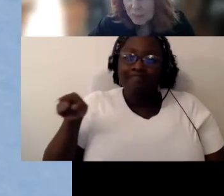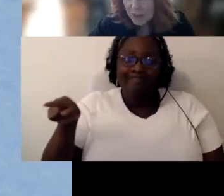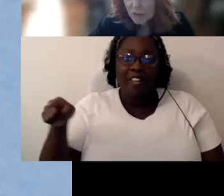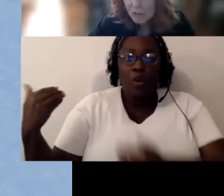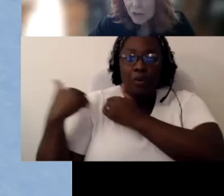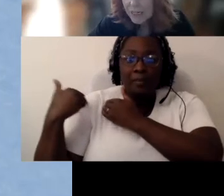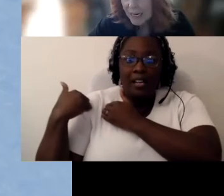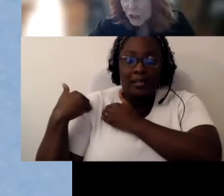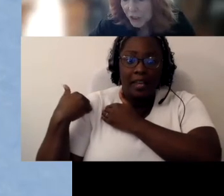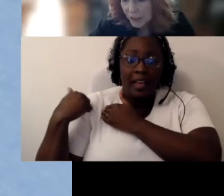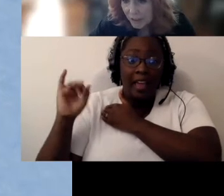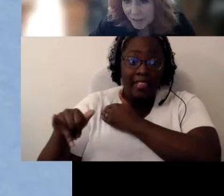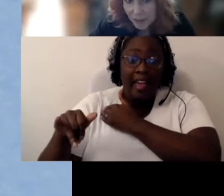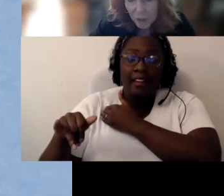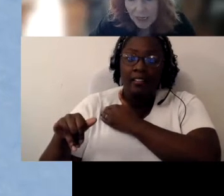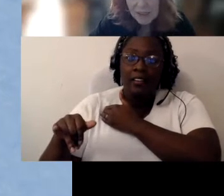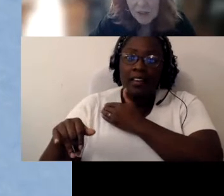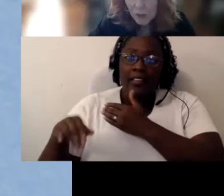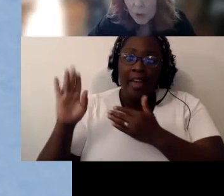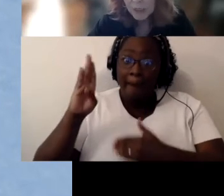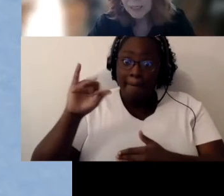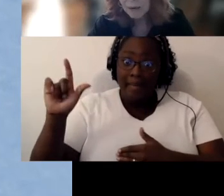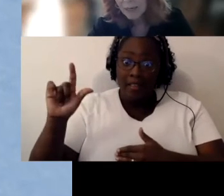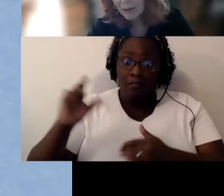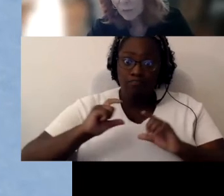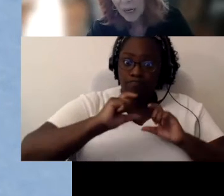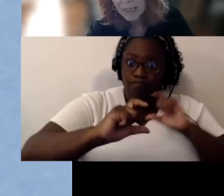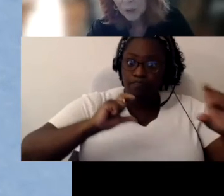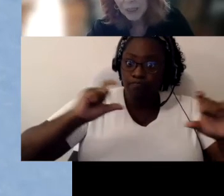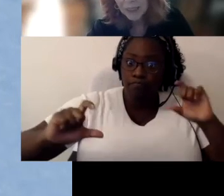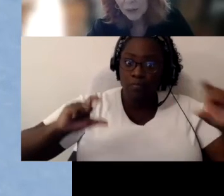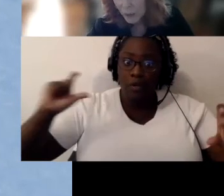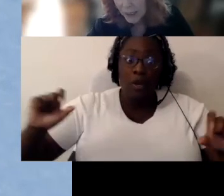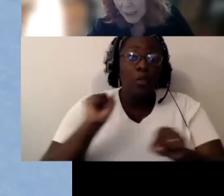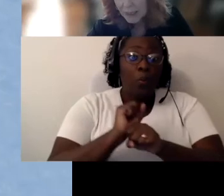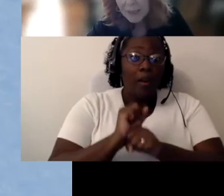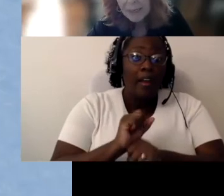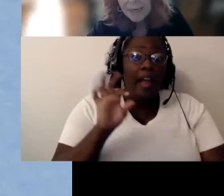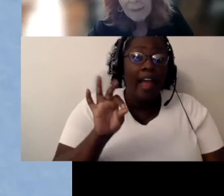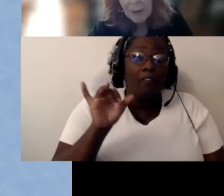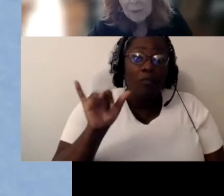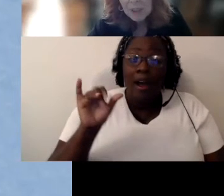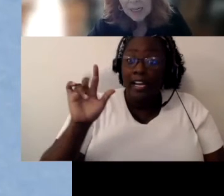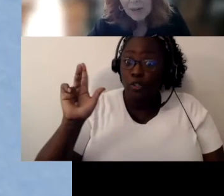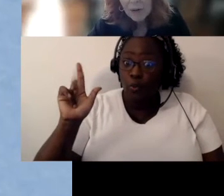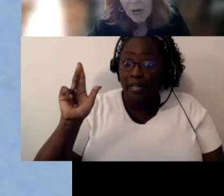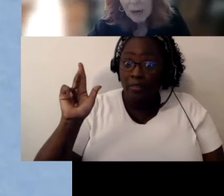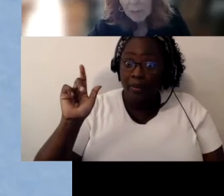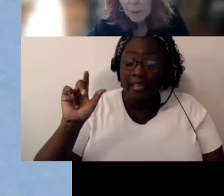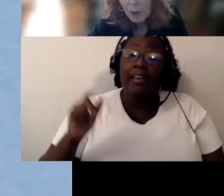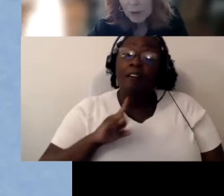bill for the next year. So right so they're working on FY23, and they put together a proposed